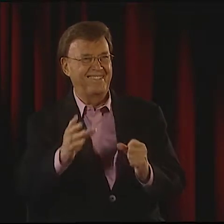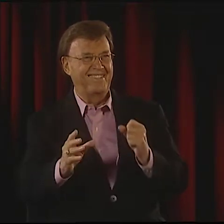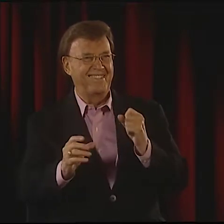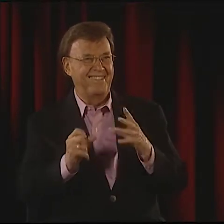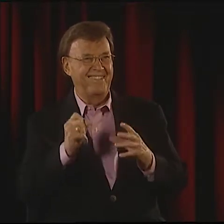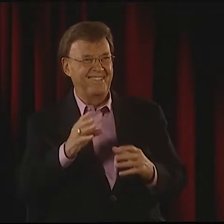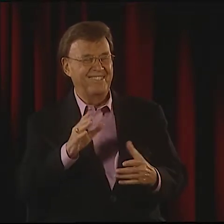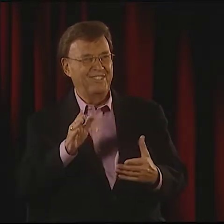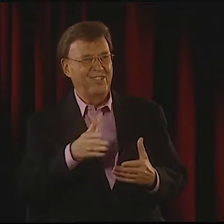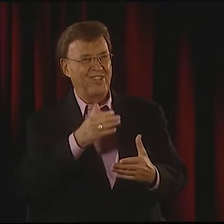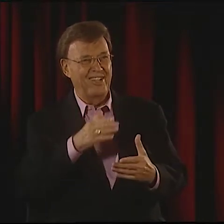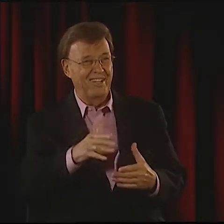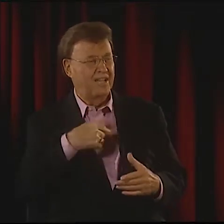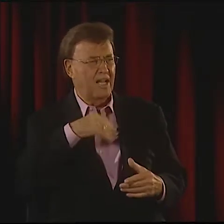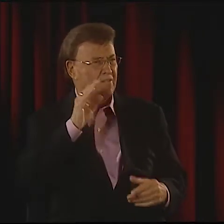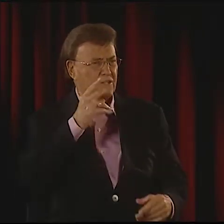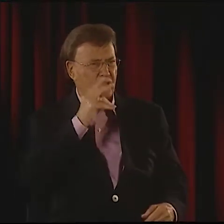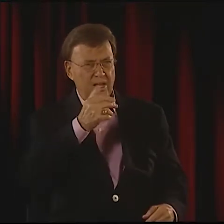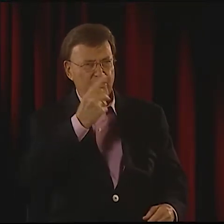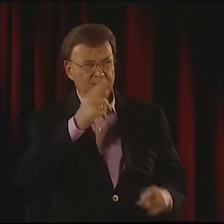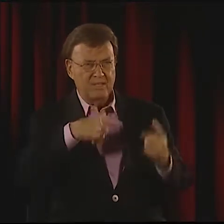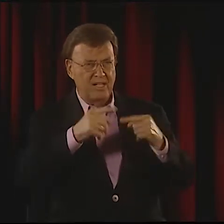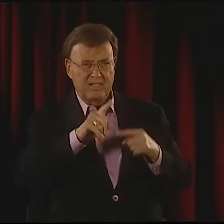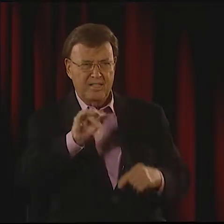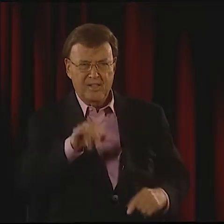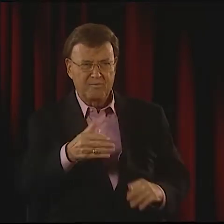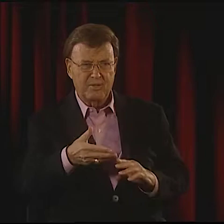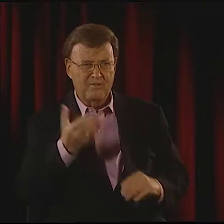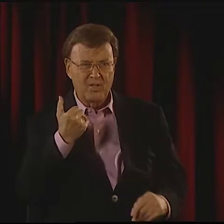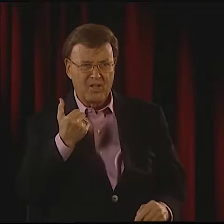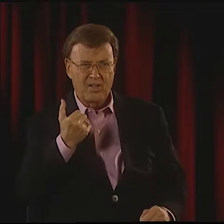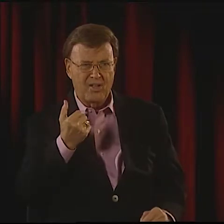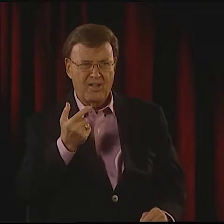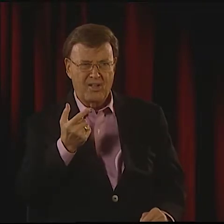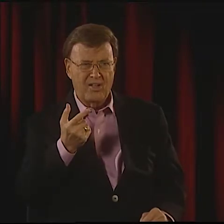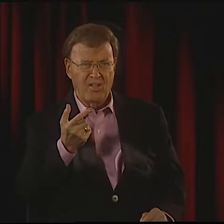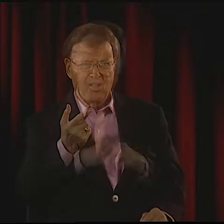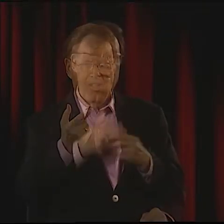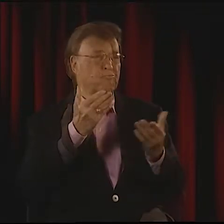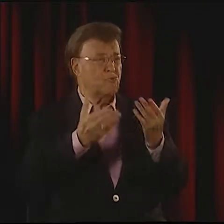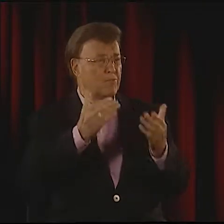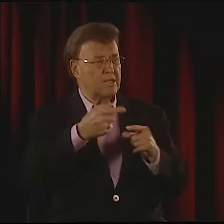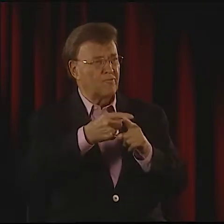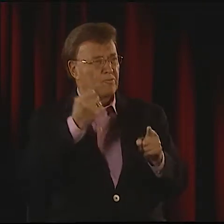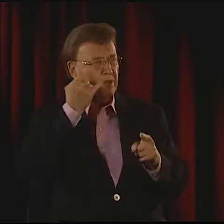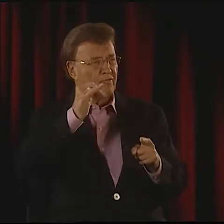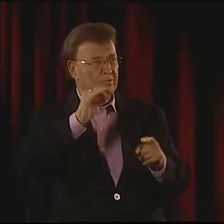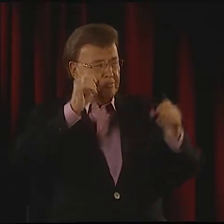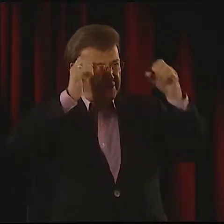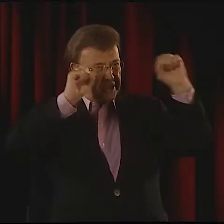THAT WOULD BE A PARALLEL TO THAT STRUCTURE. IT'S A SIGN SONG. I'VE NEVER SEEN ANYBODY ELSE DO THAT BEFORE.